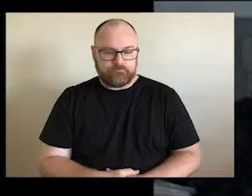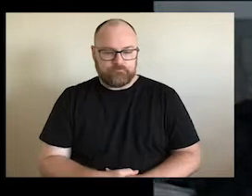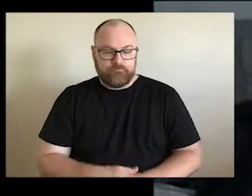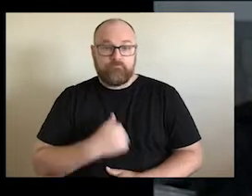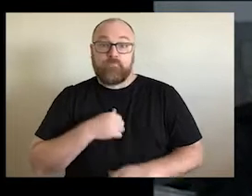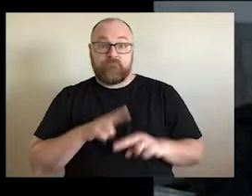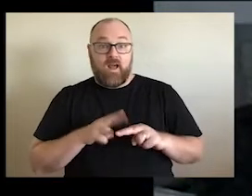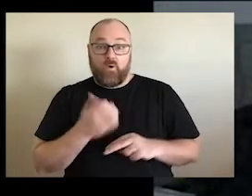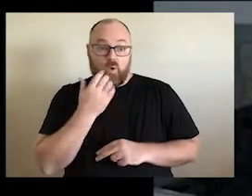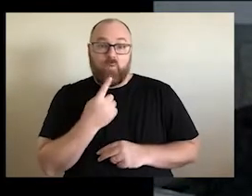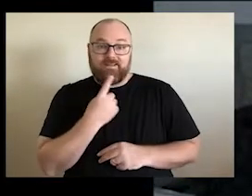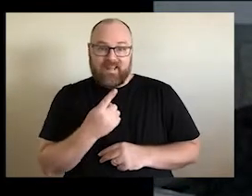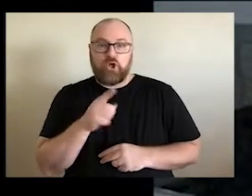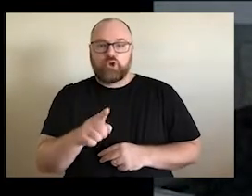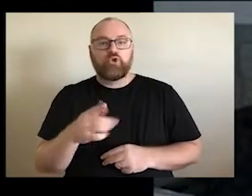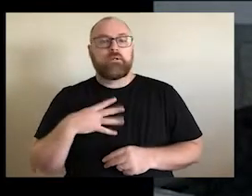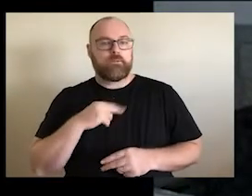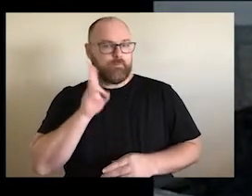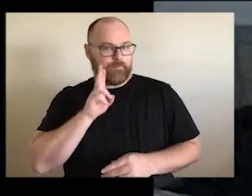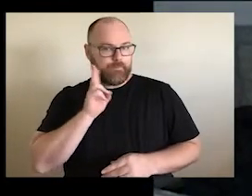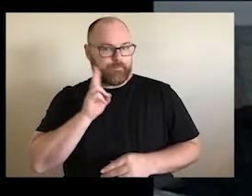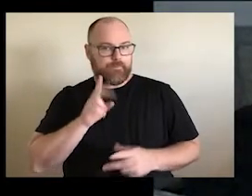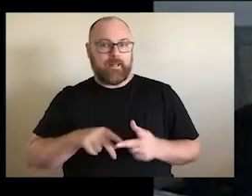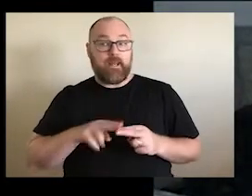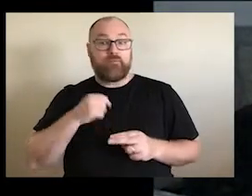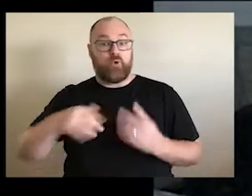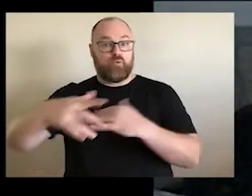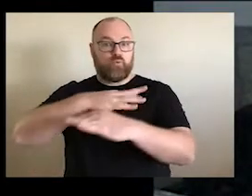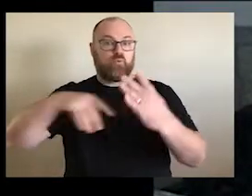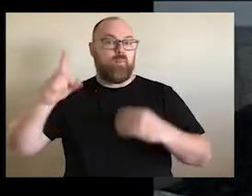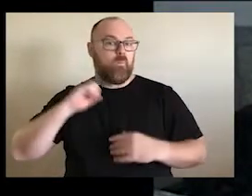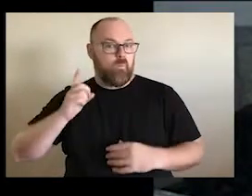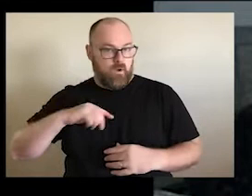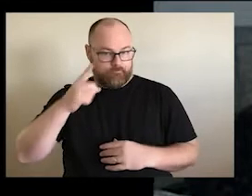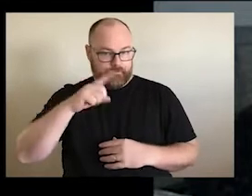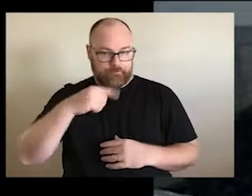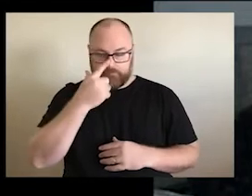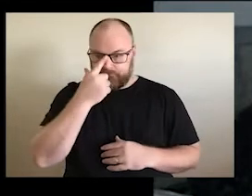nice and tidy, if you're going to be in the white society. They're going to look at you. Keep